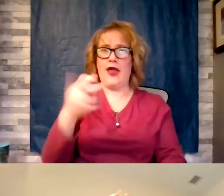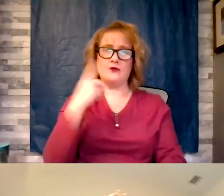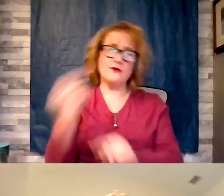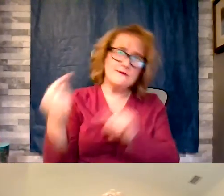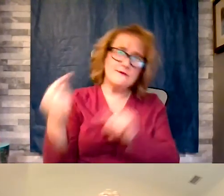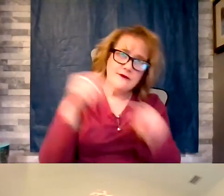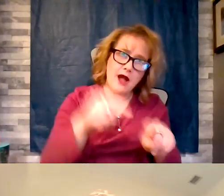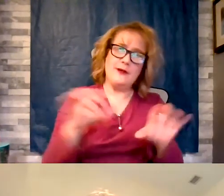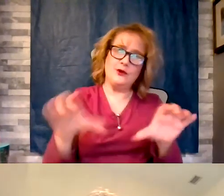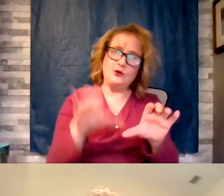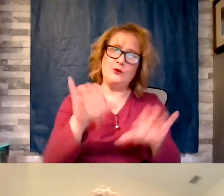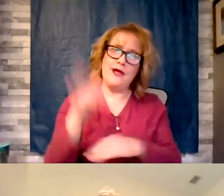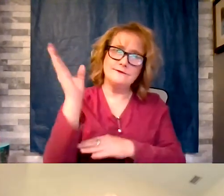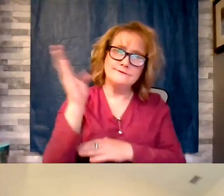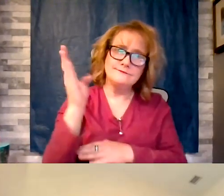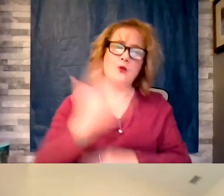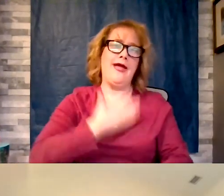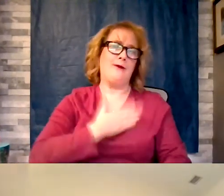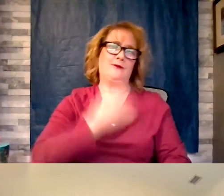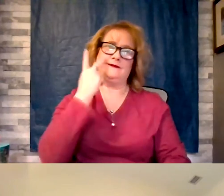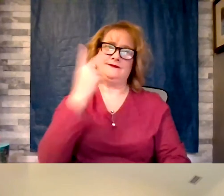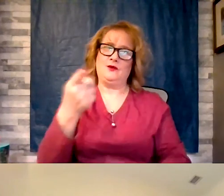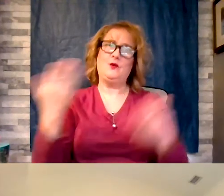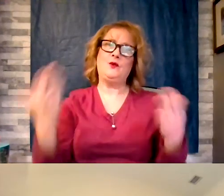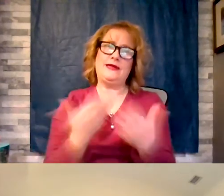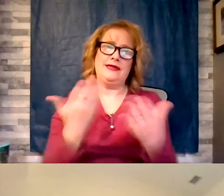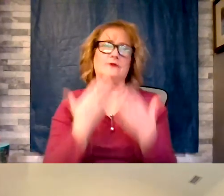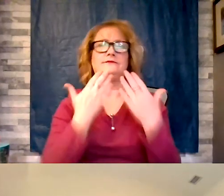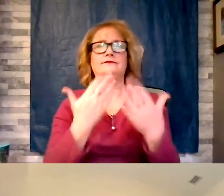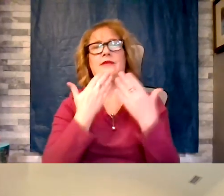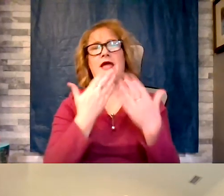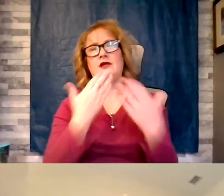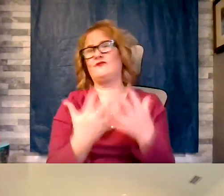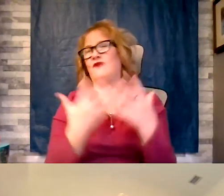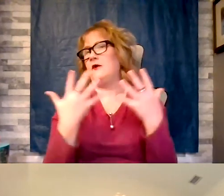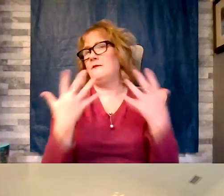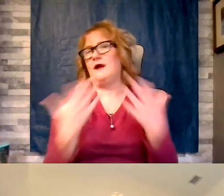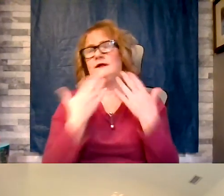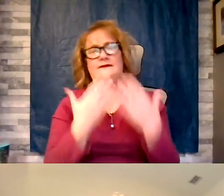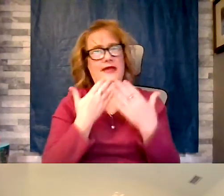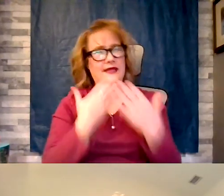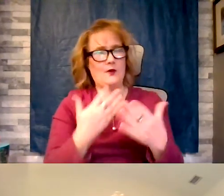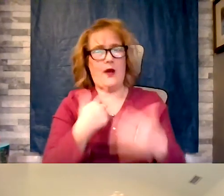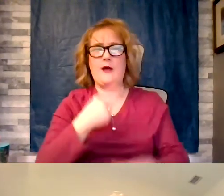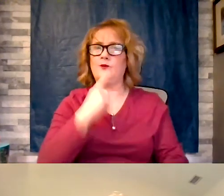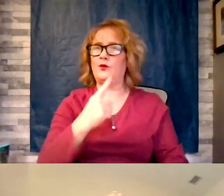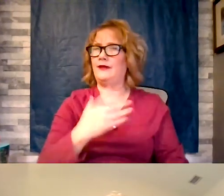see you. Thank you very much. I'm just happy to be home if not